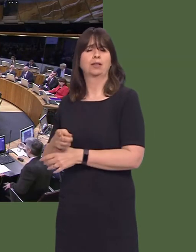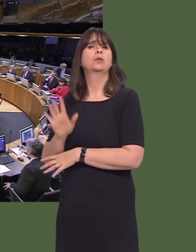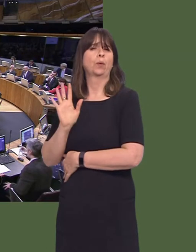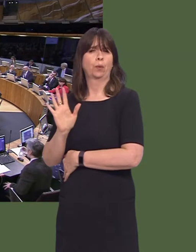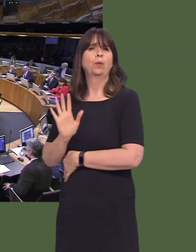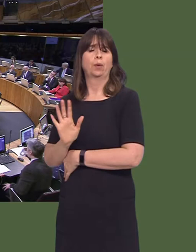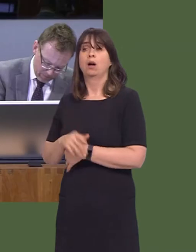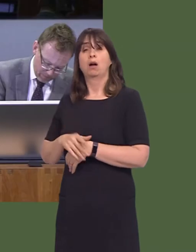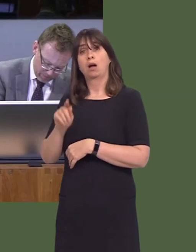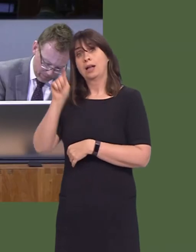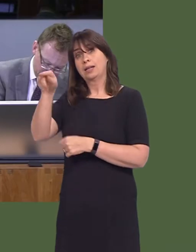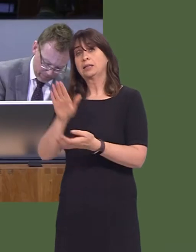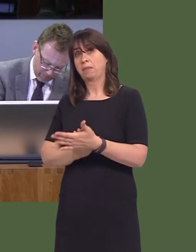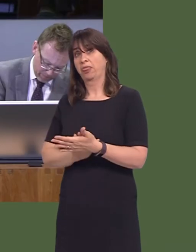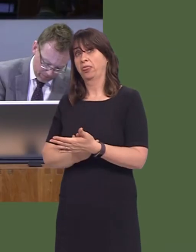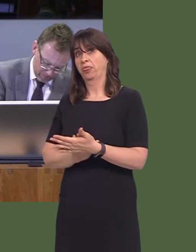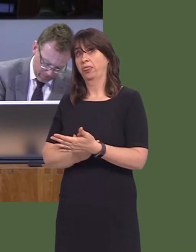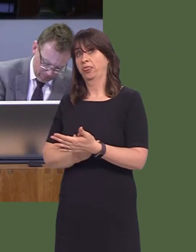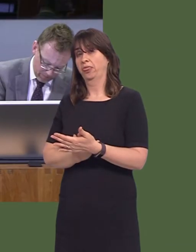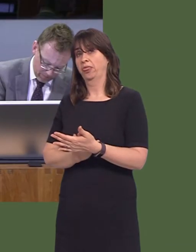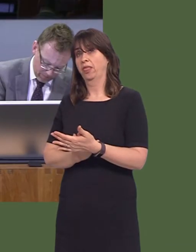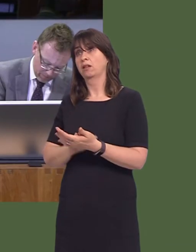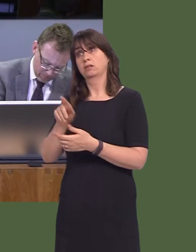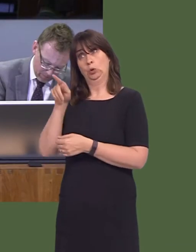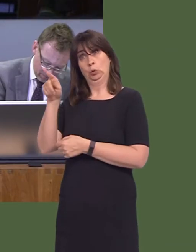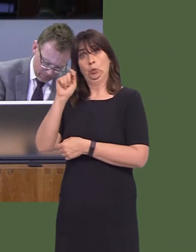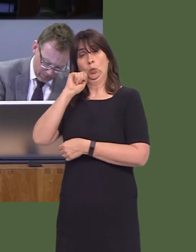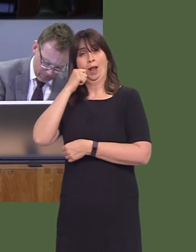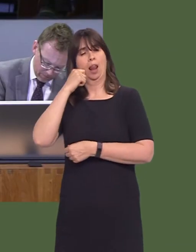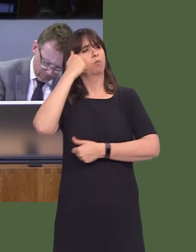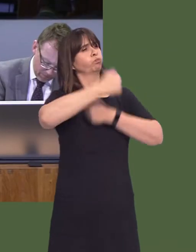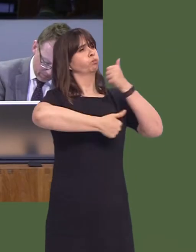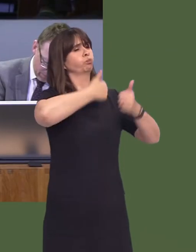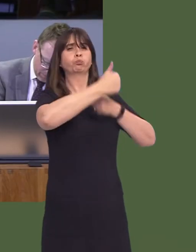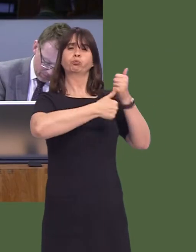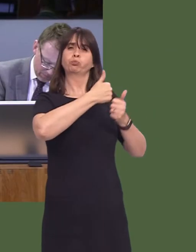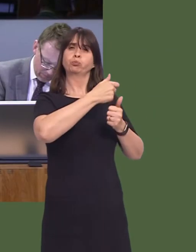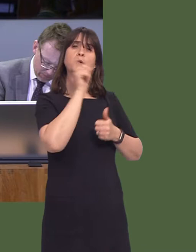next month, you will be paying tribute to, and recognising the work of, Mary Adams, who's